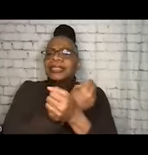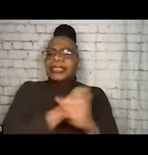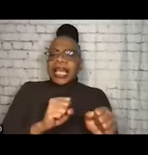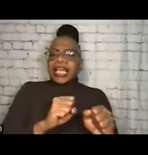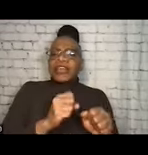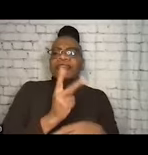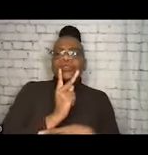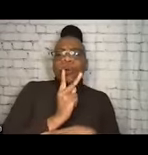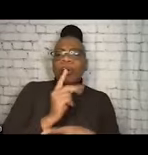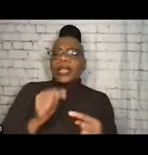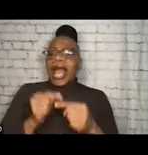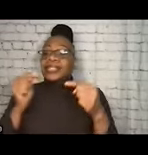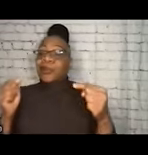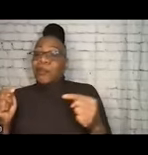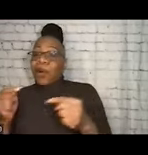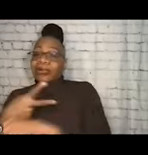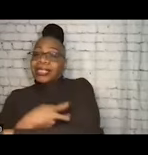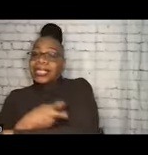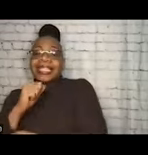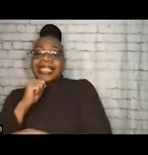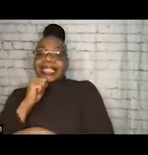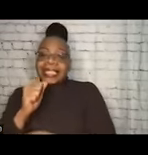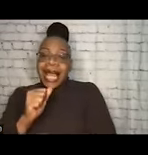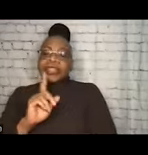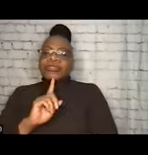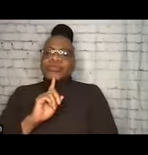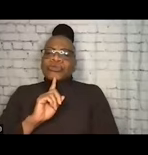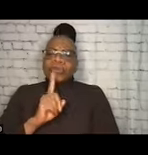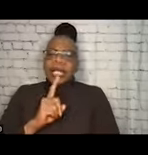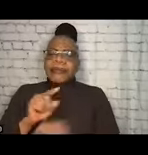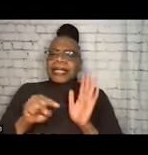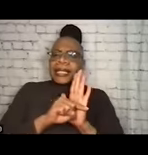is not to demonize, exclude, or view injection practices as anything else